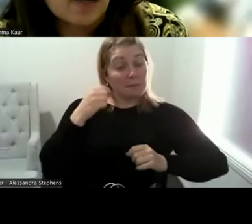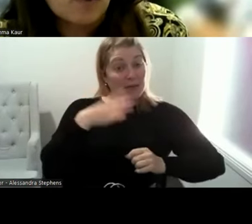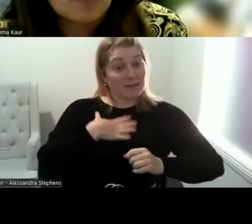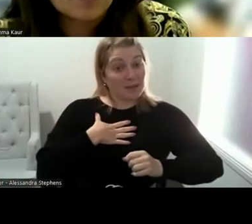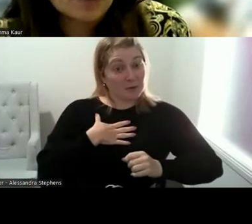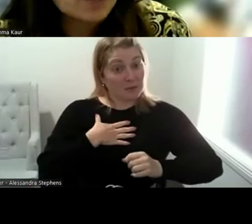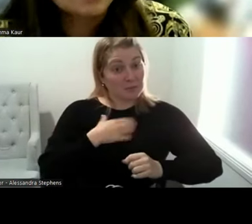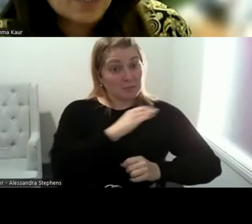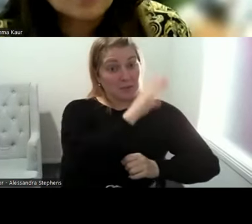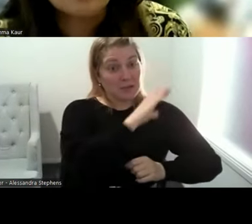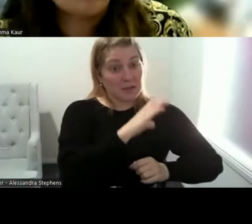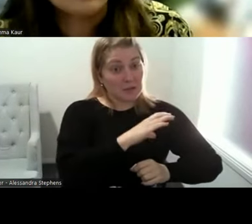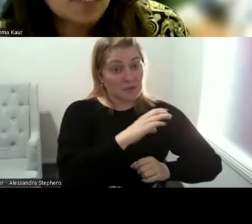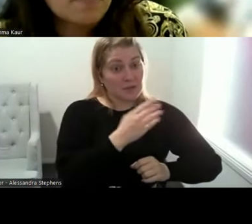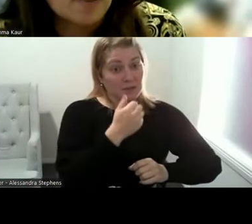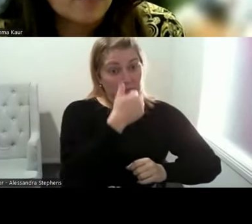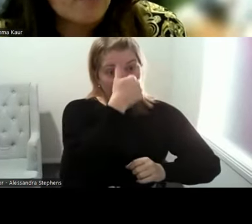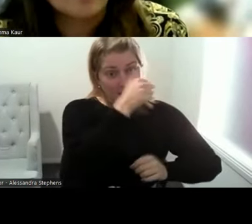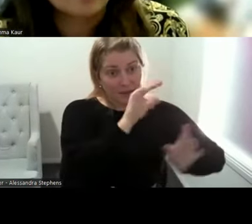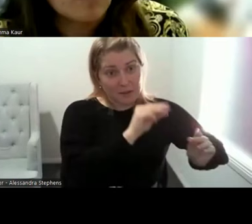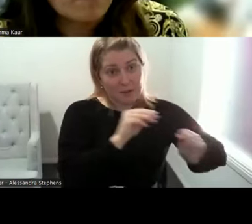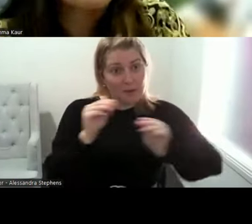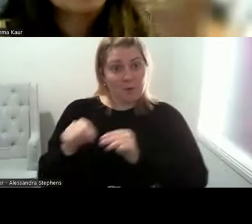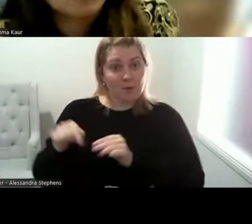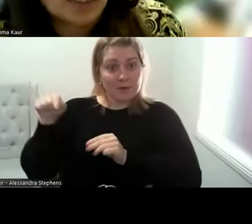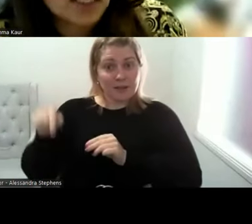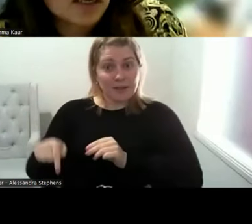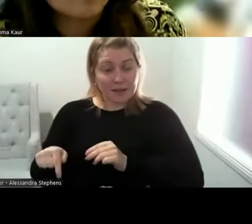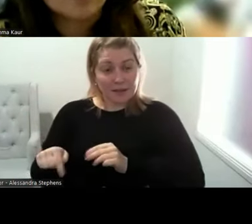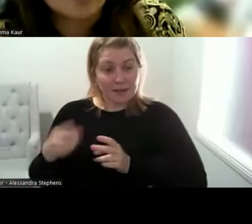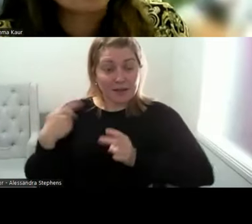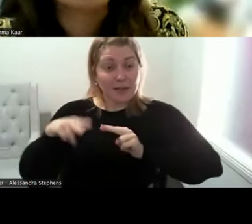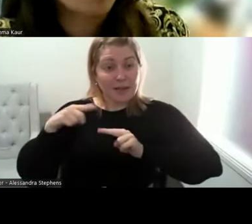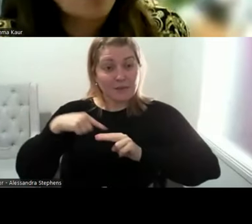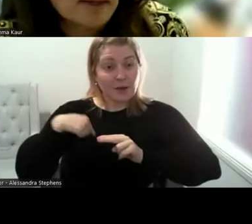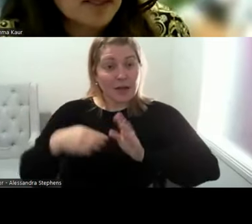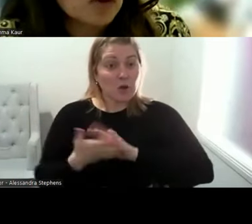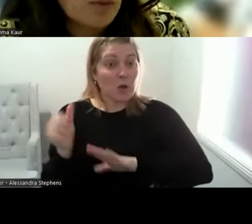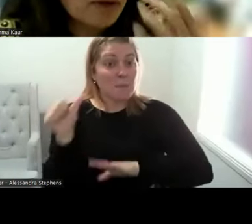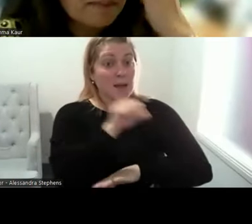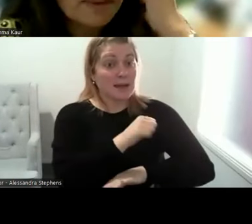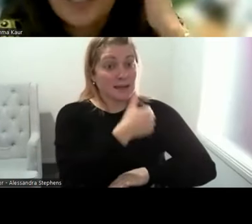There is a lot of stigma if I go back to India that you don't talk about sex or openly, but